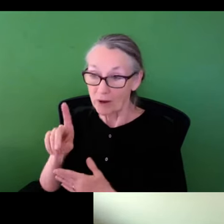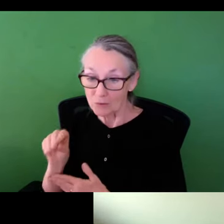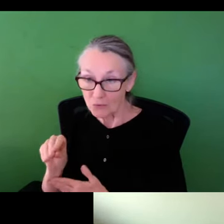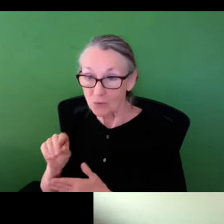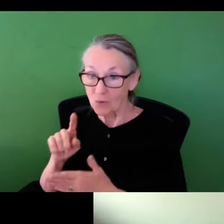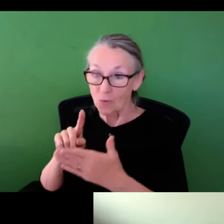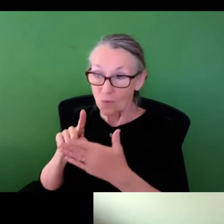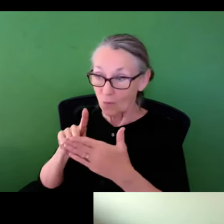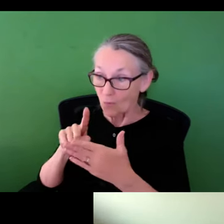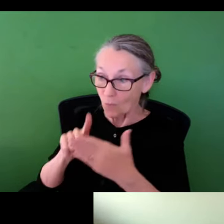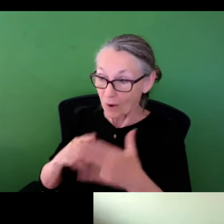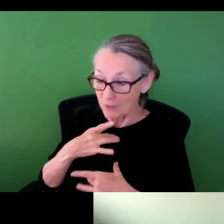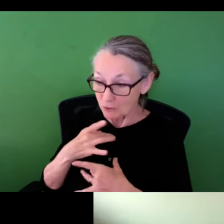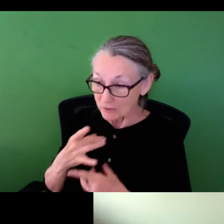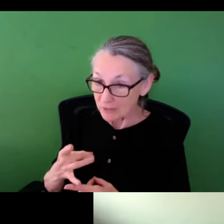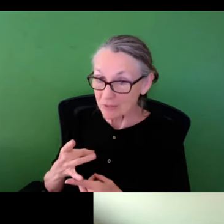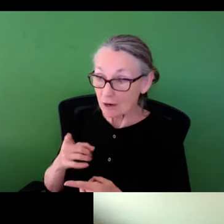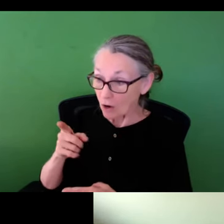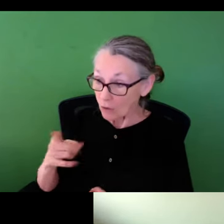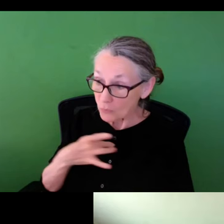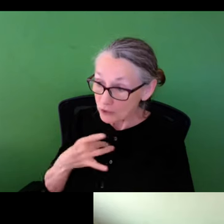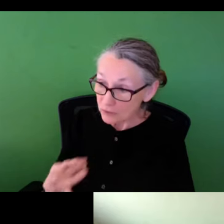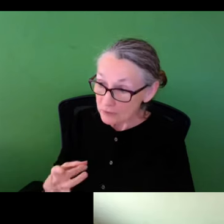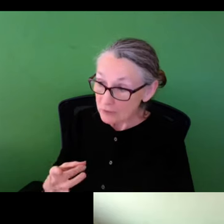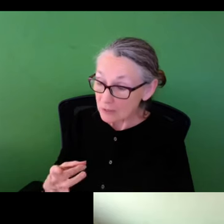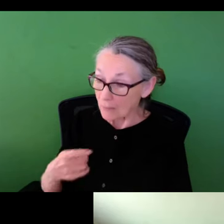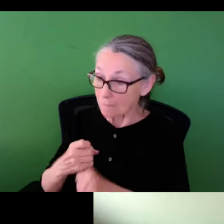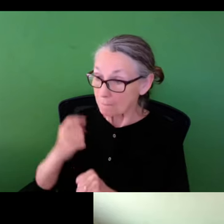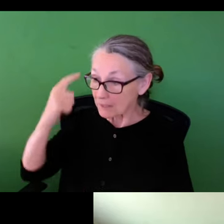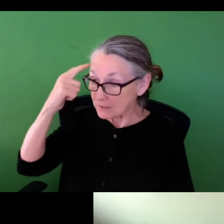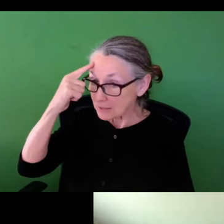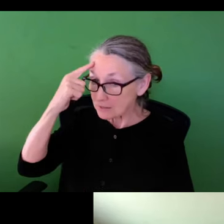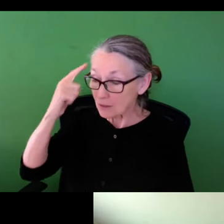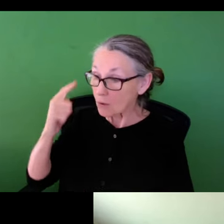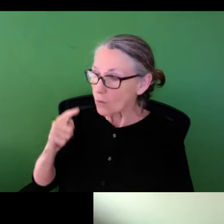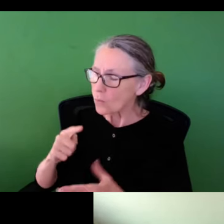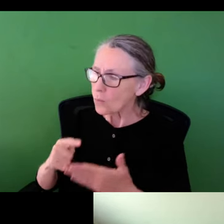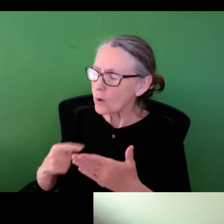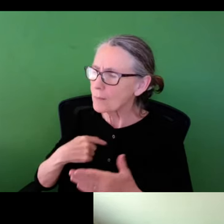have conversations about this is who I am, this is what I do and this is what I'm generally interested in. Is this of interest to you